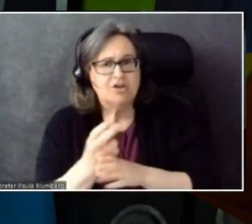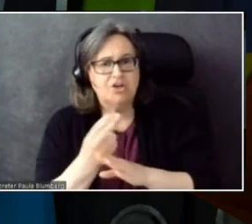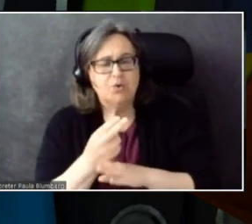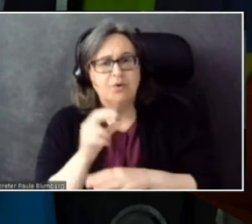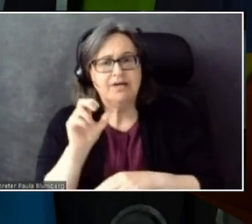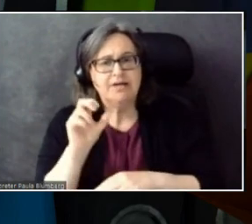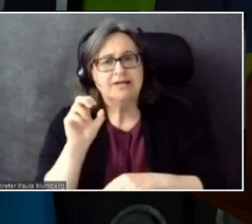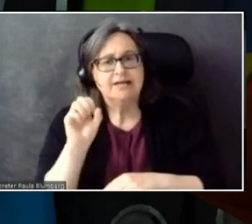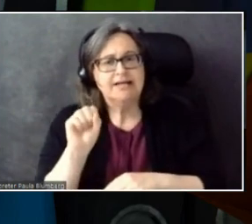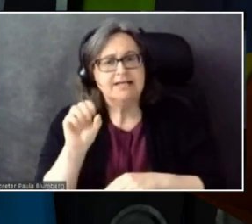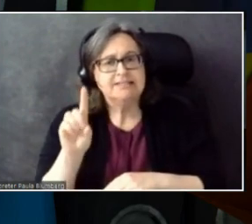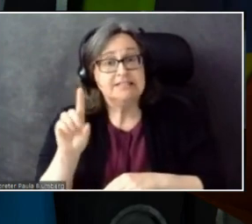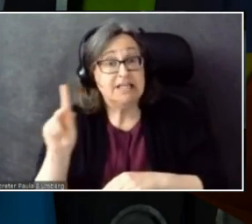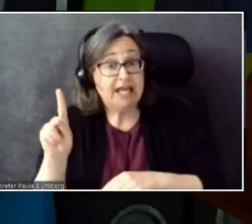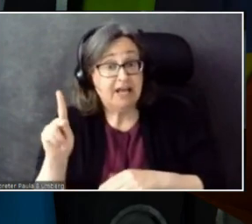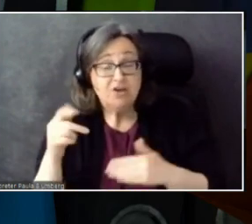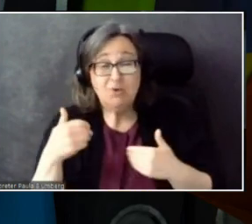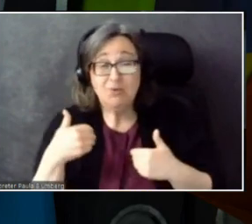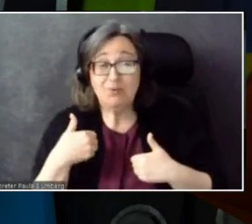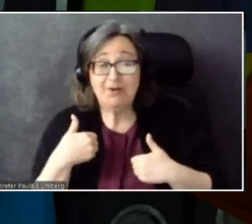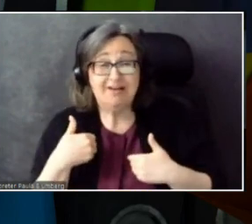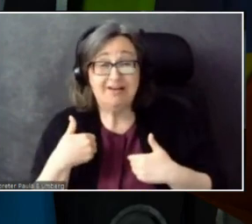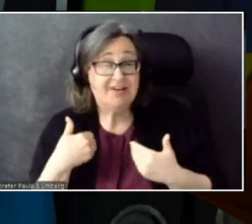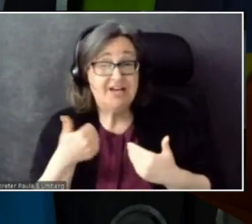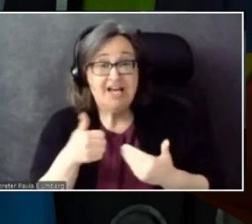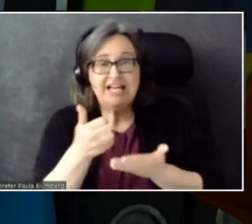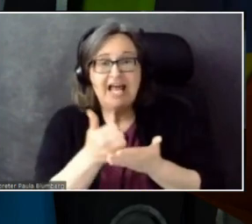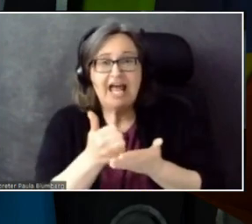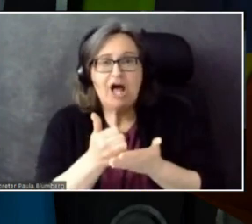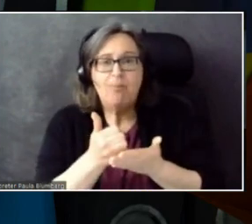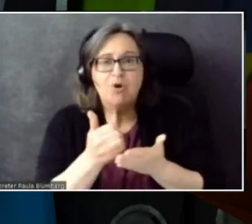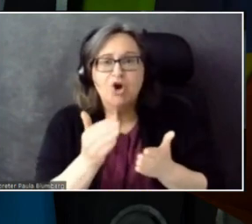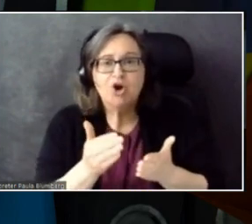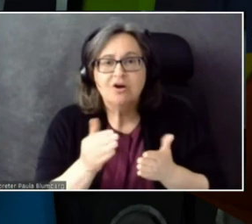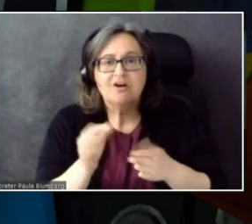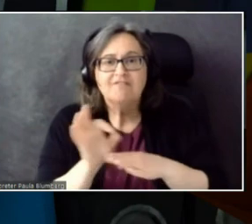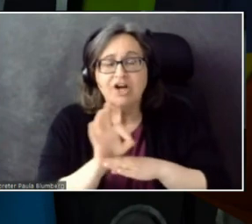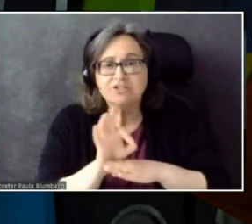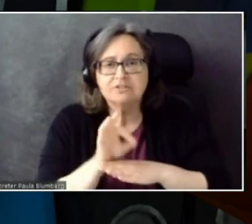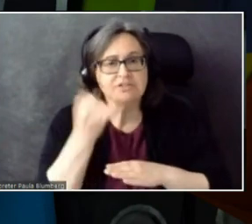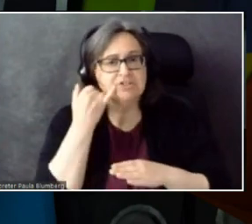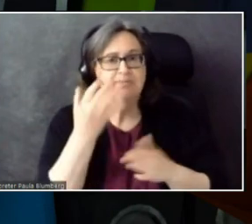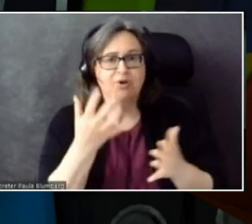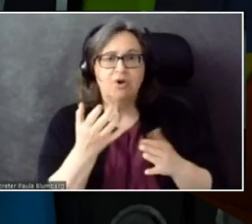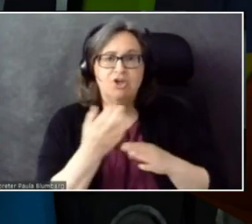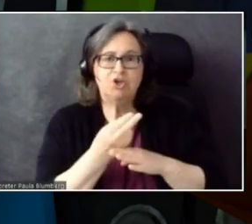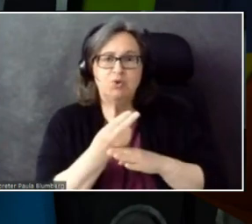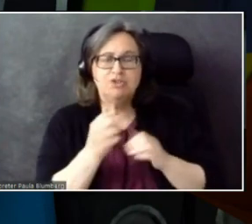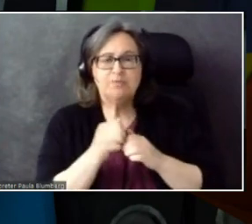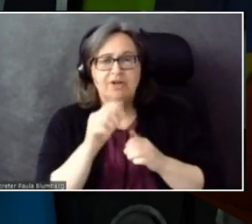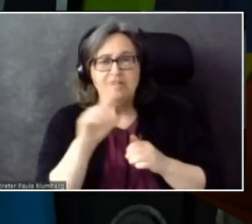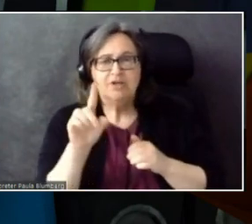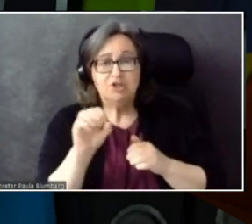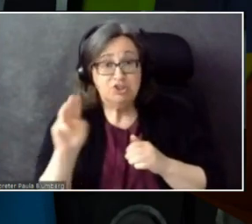Is there any kind of helper functions? Or would you, if you wanted to, for example, use this with Zoom, need to write your own